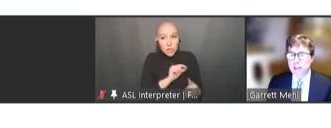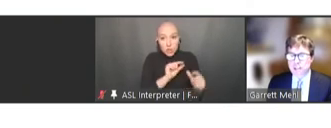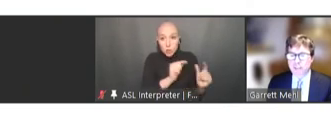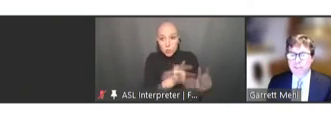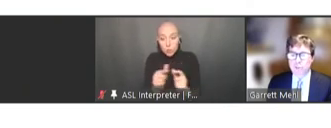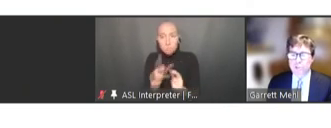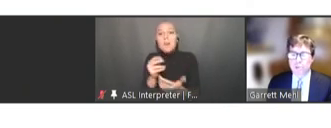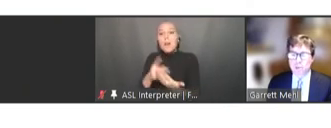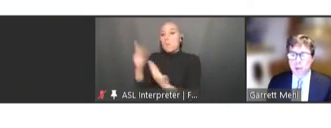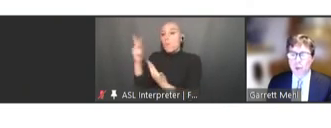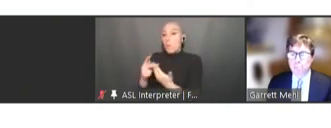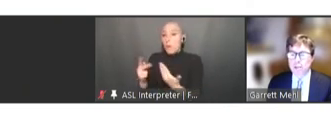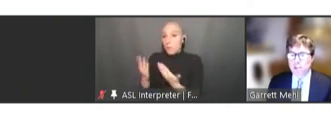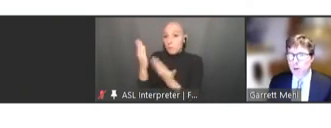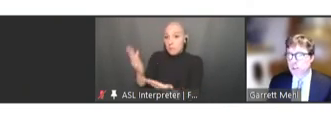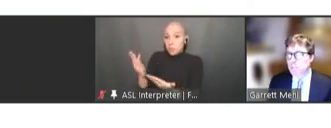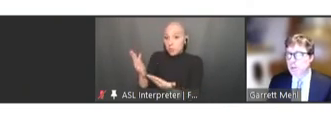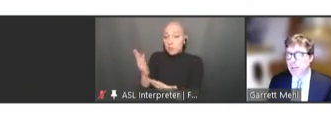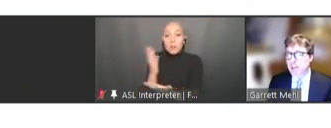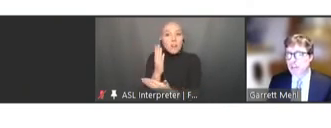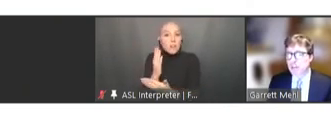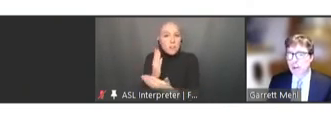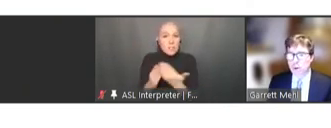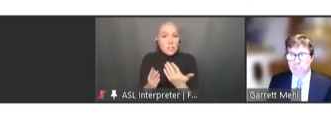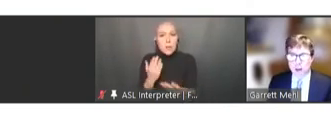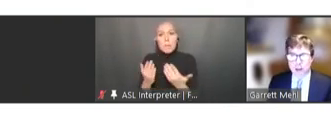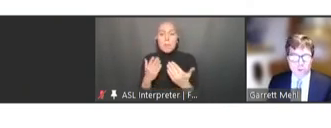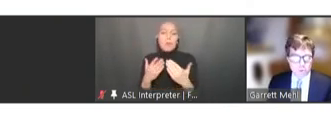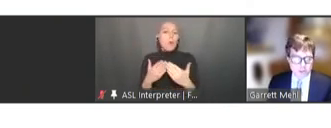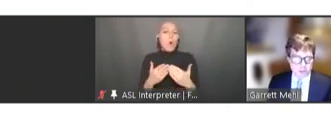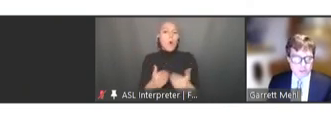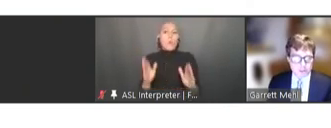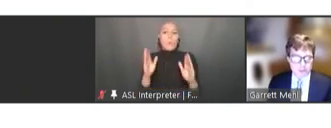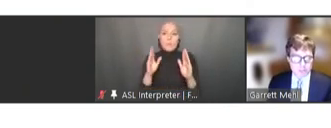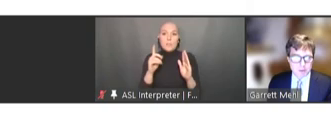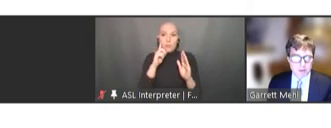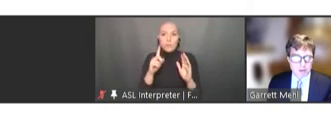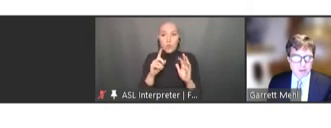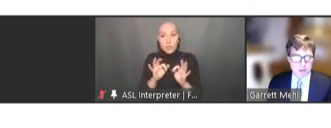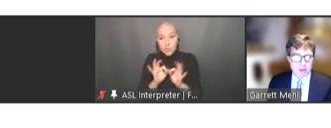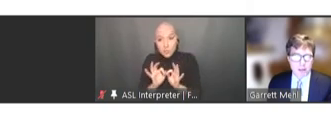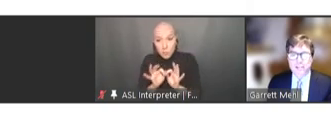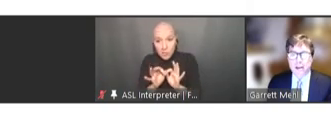some of which may be open to interpretation when brought into a digital system. Next slide.